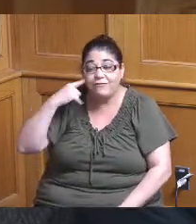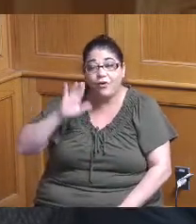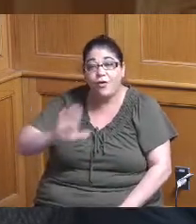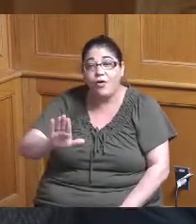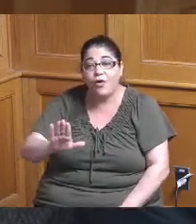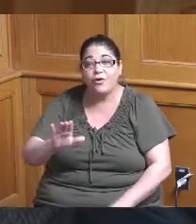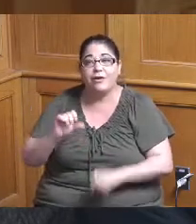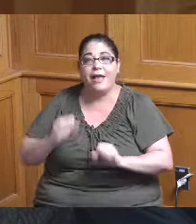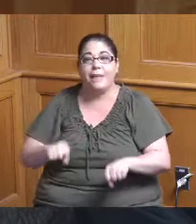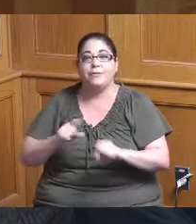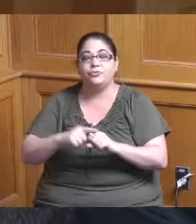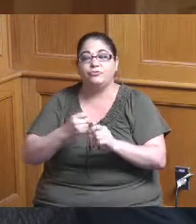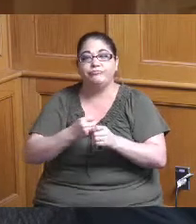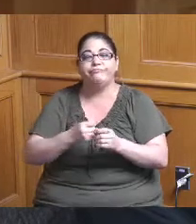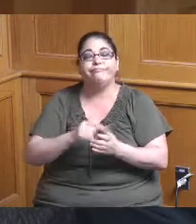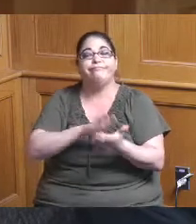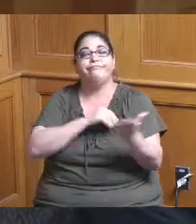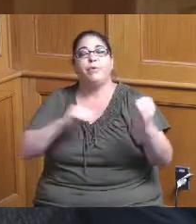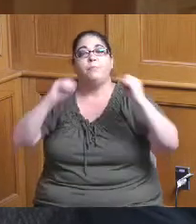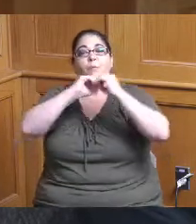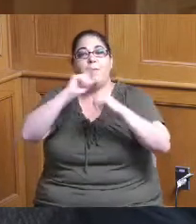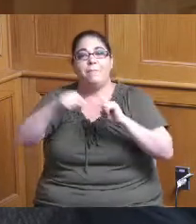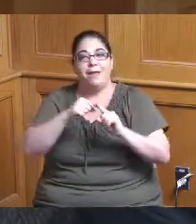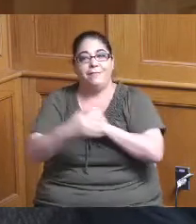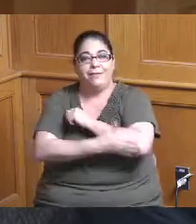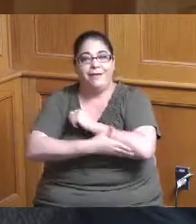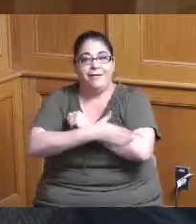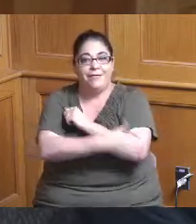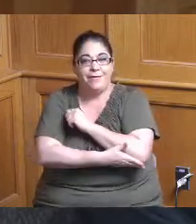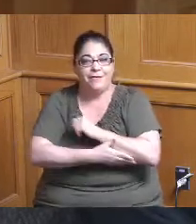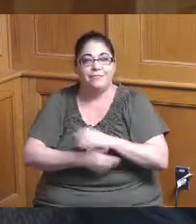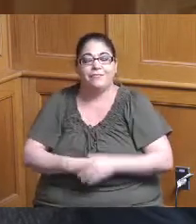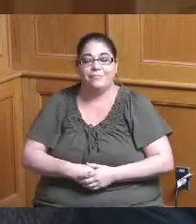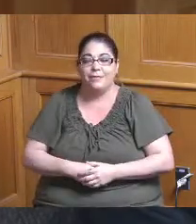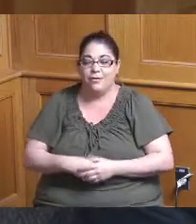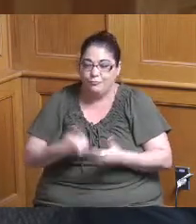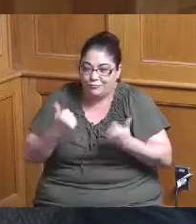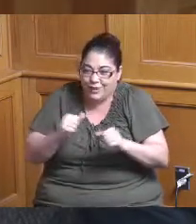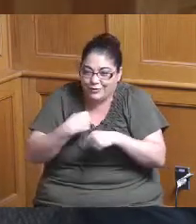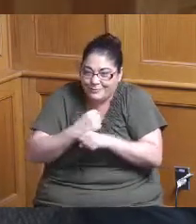to expand her knowledge about the county and we're going to try to make it as exciting as possible as